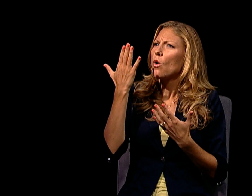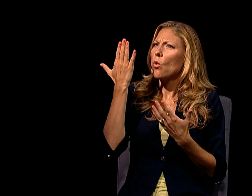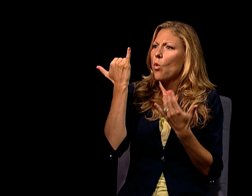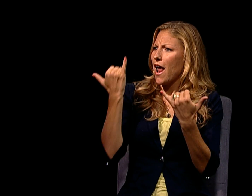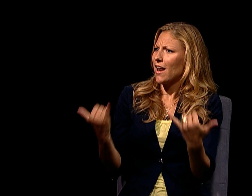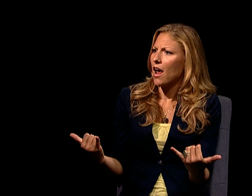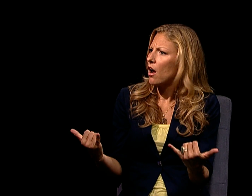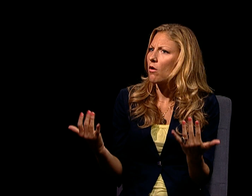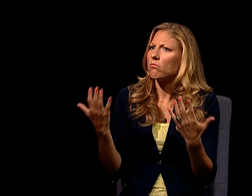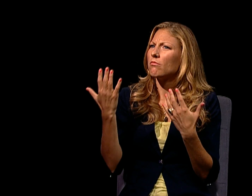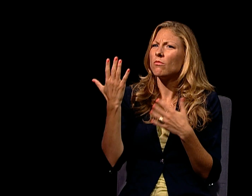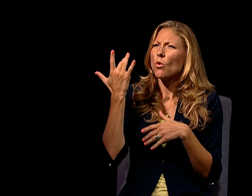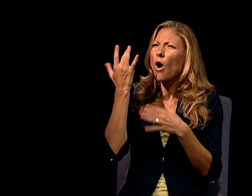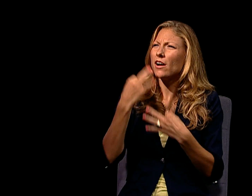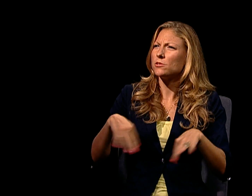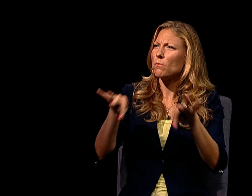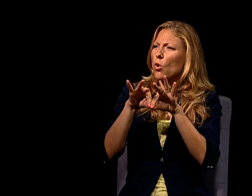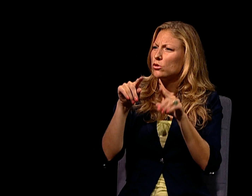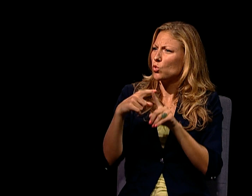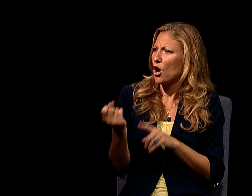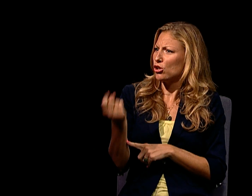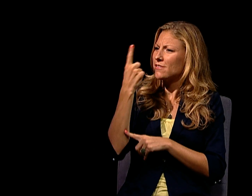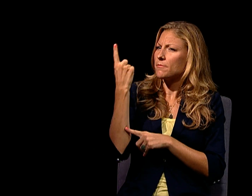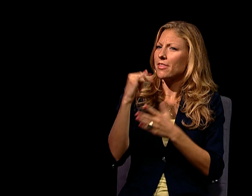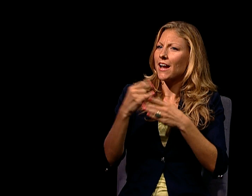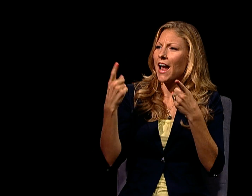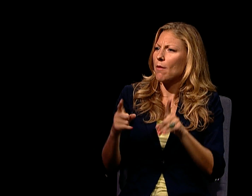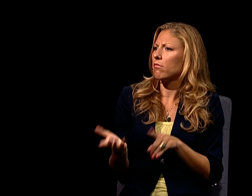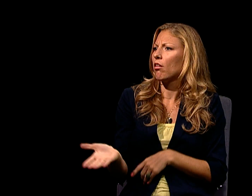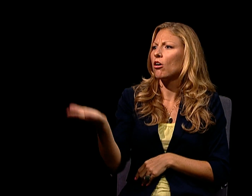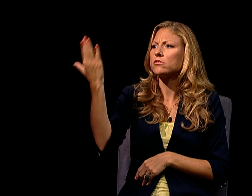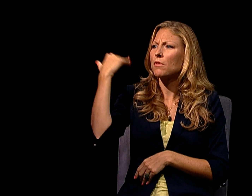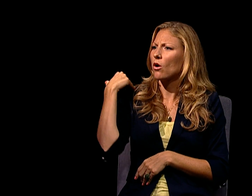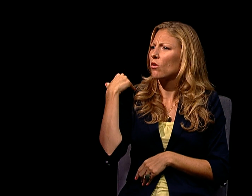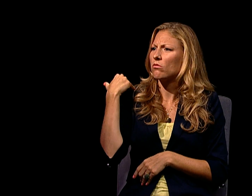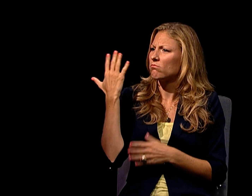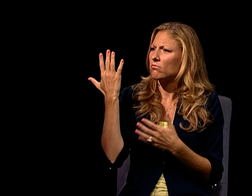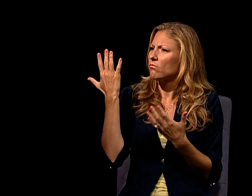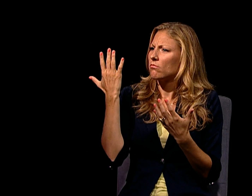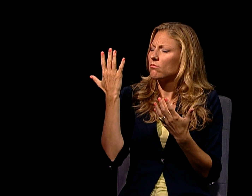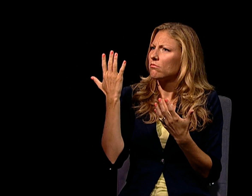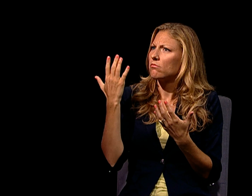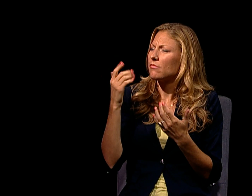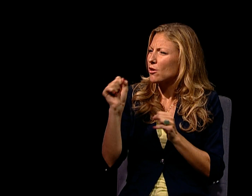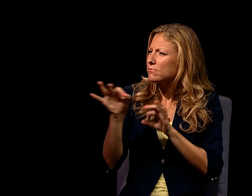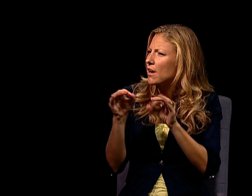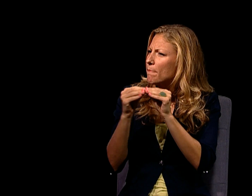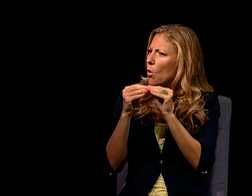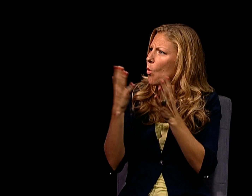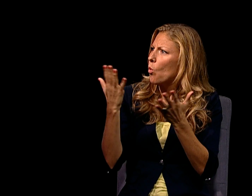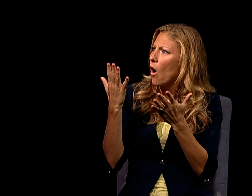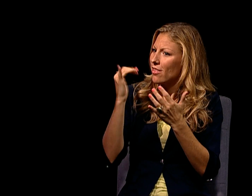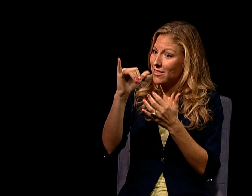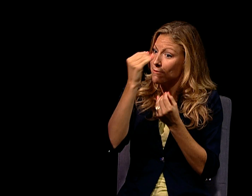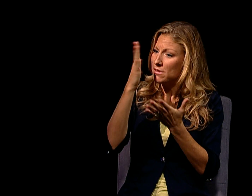ONE THING THAT I DON'T UNDERSTAND IS WHY NOW? WHY IS IT SO IMPORTANT THAT WE UNDERSTAND THAT NOW? IT HAPPENED SUCH A LONG TIME AGO.